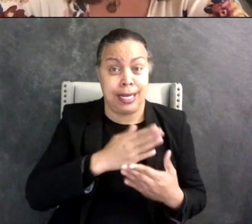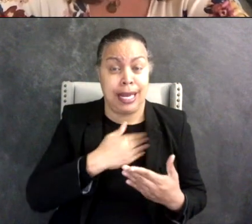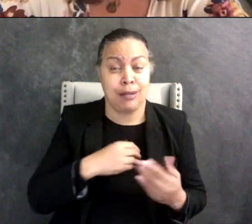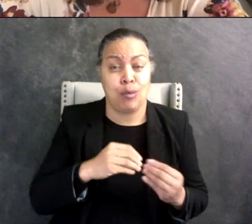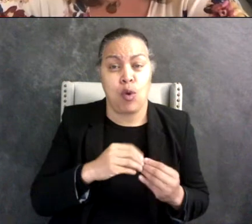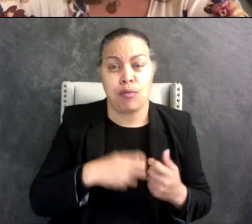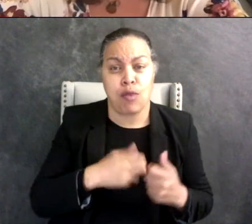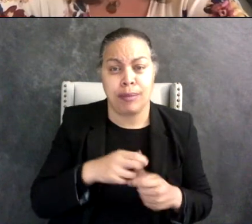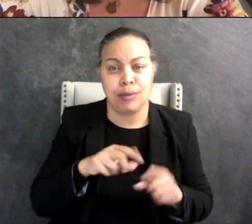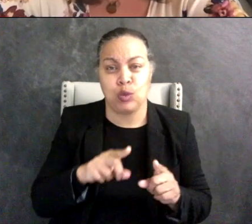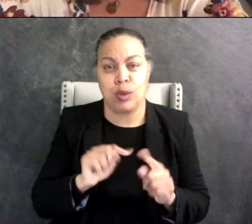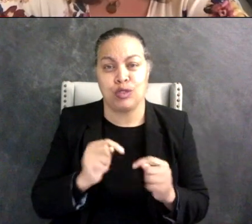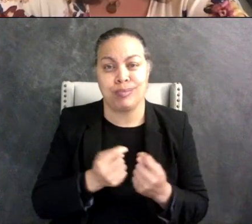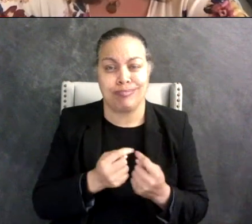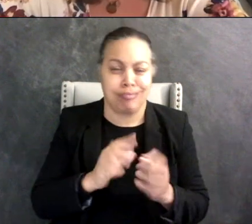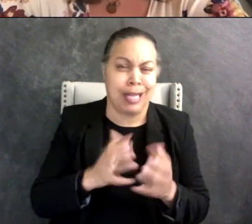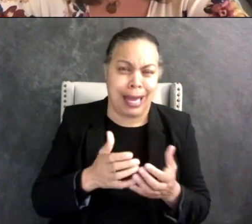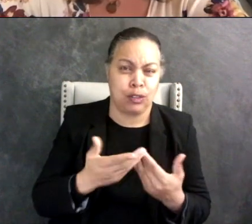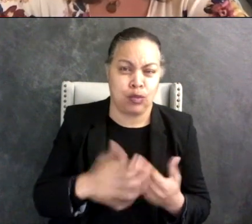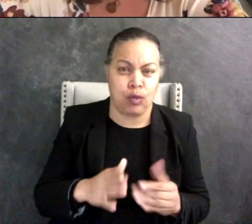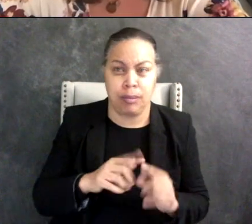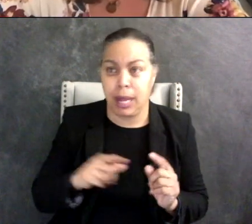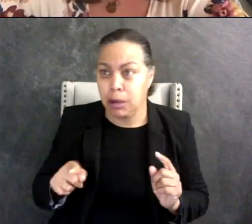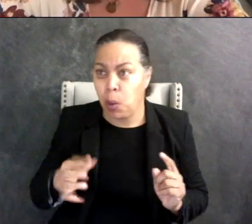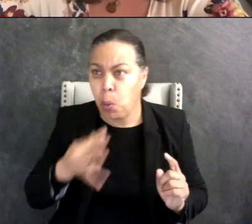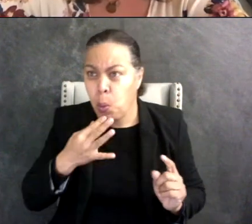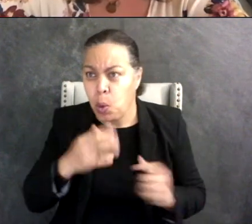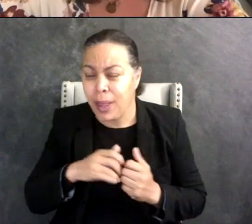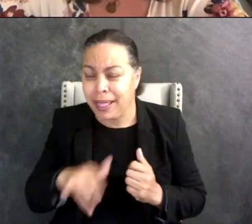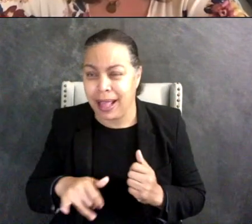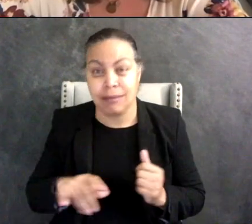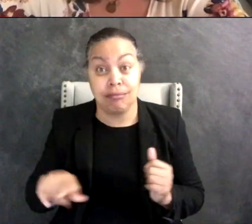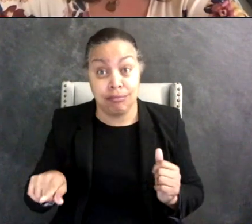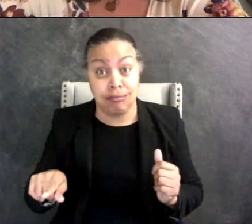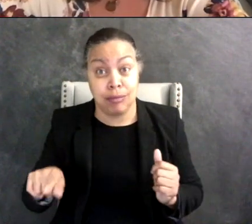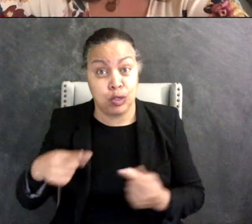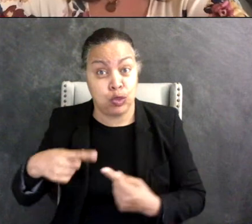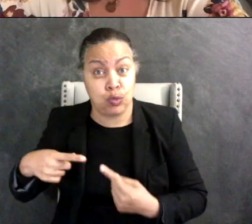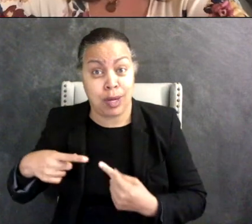classroom this person is like really good and then where this other person had harder time Fallon was